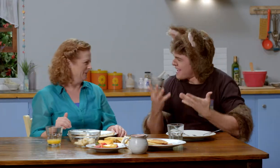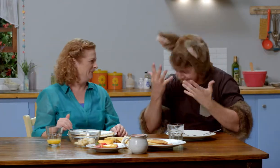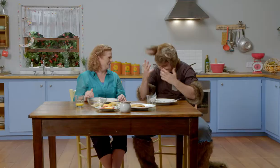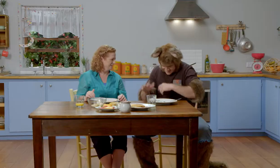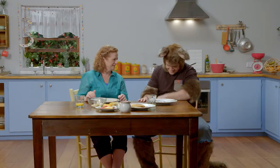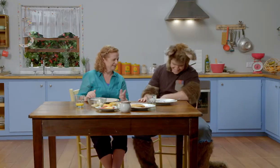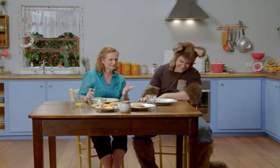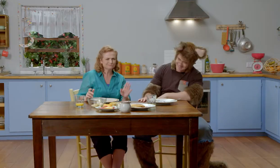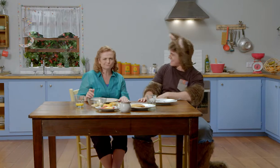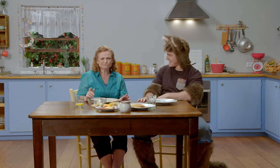Hmmm …